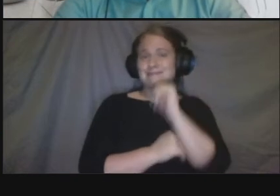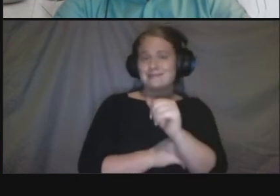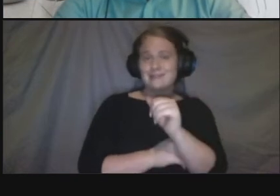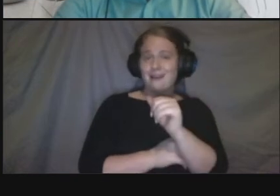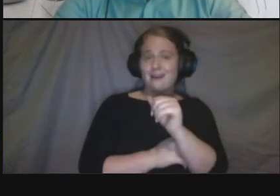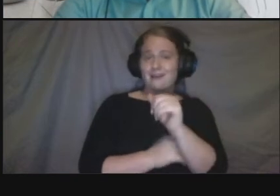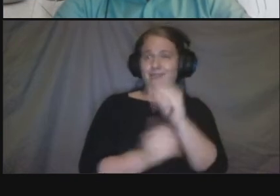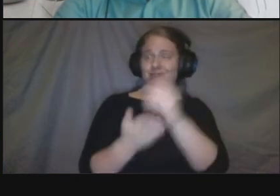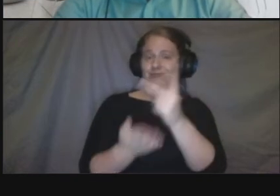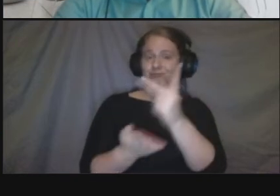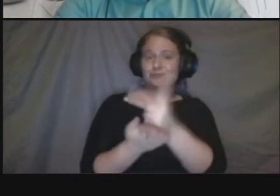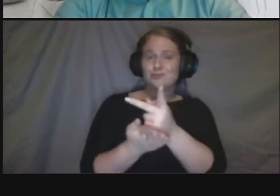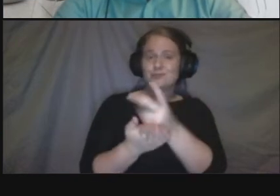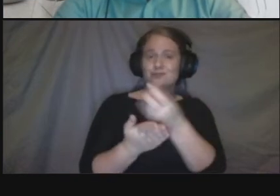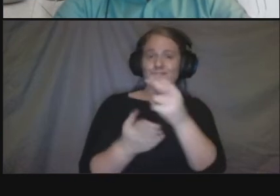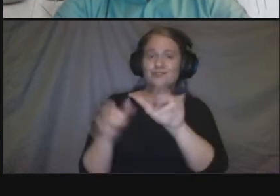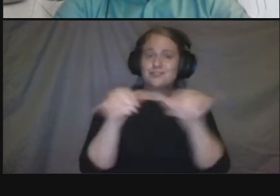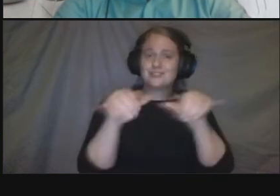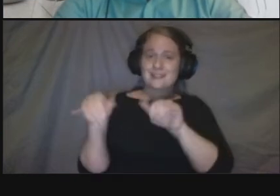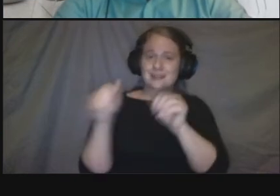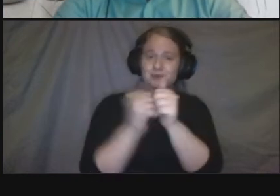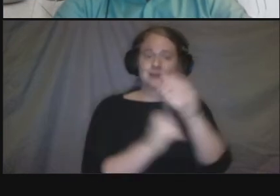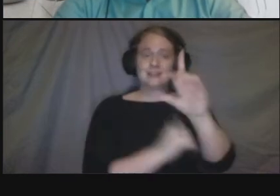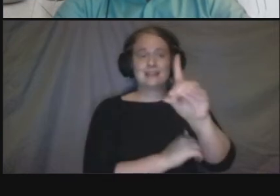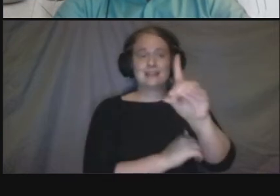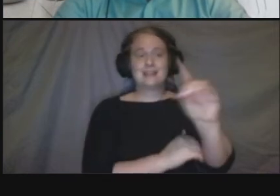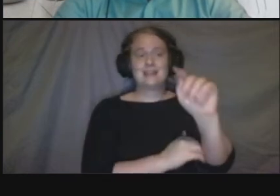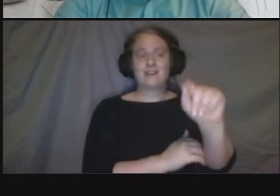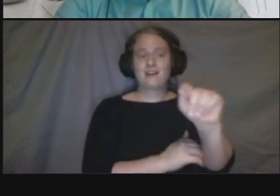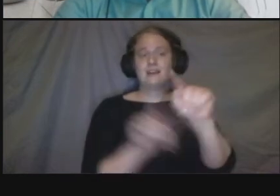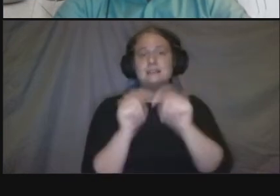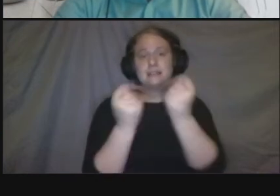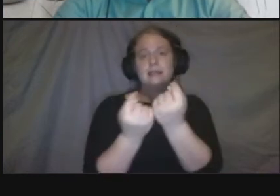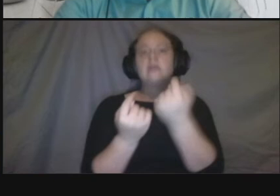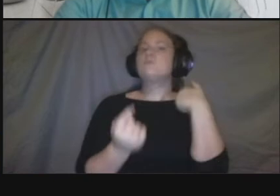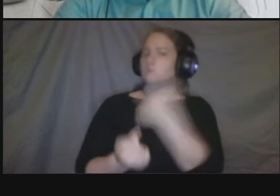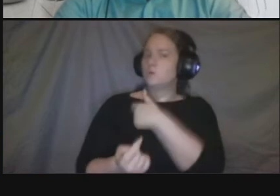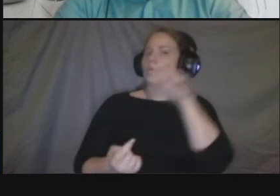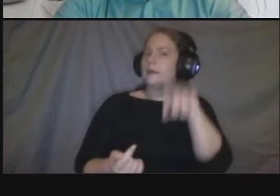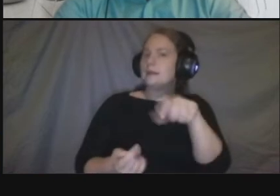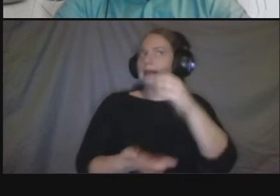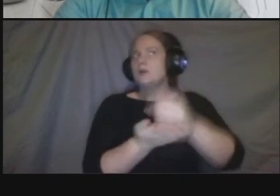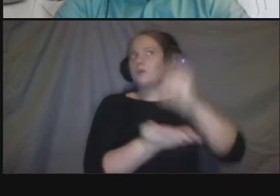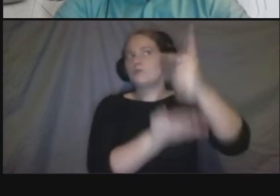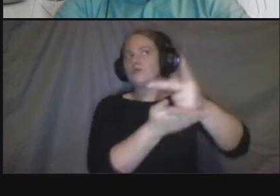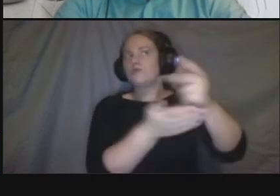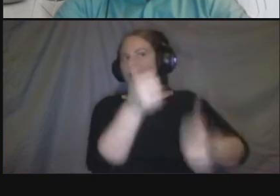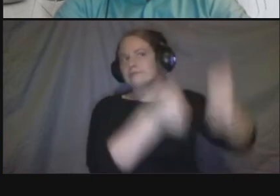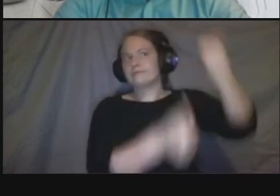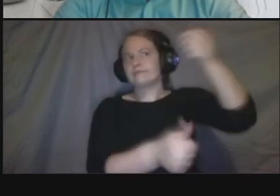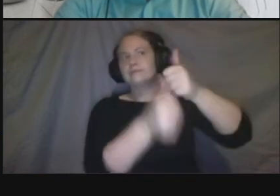maintenance people and and uh you know they can answer questions about how they source their uh